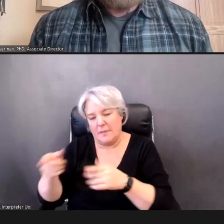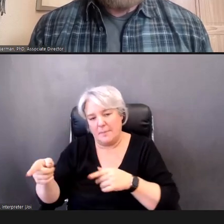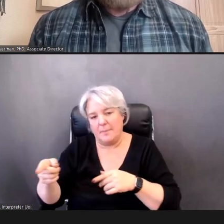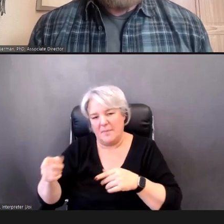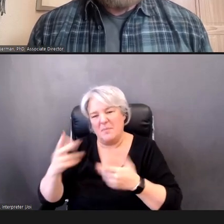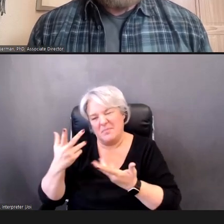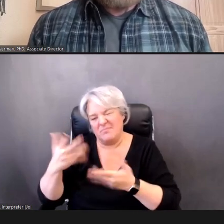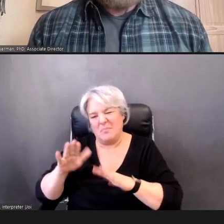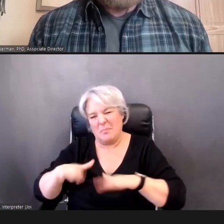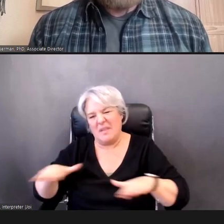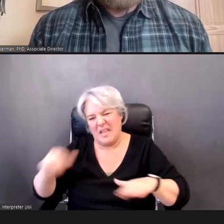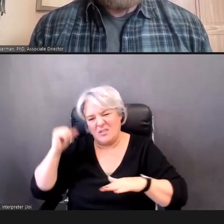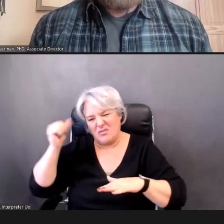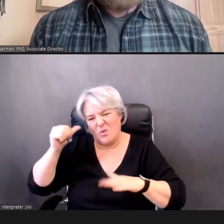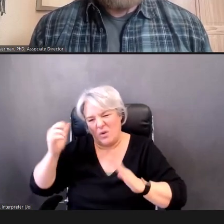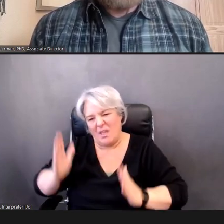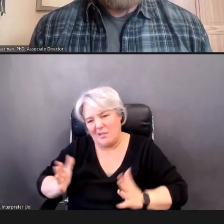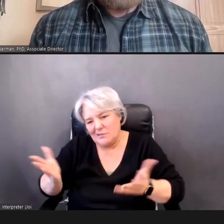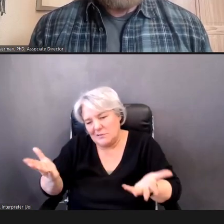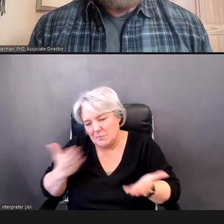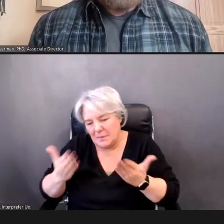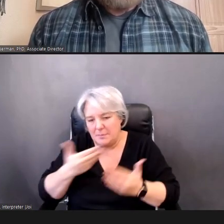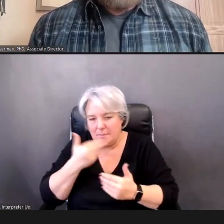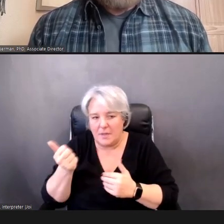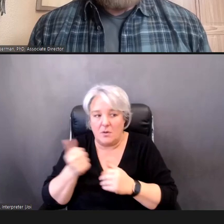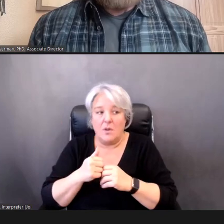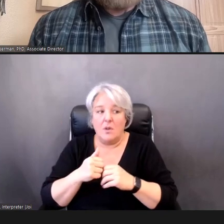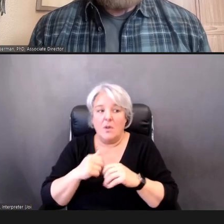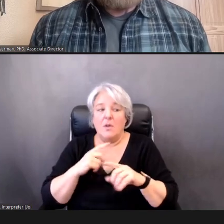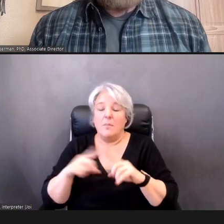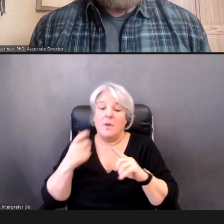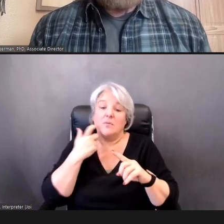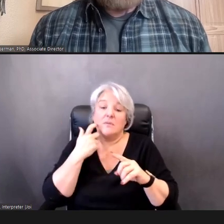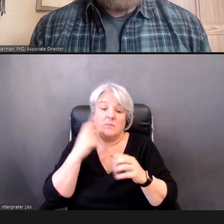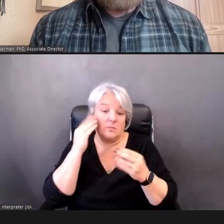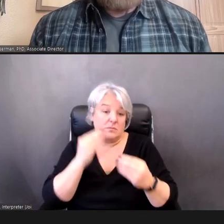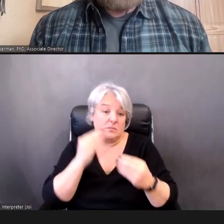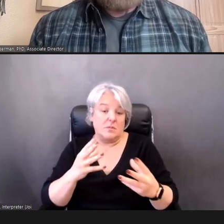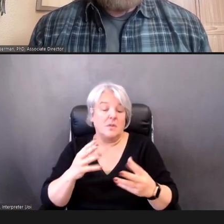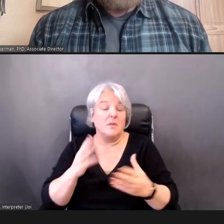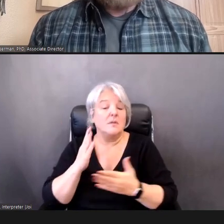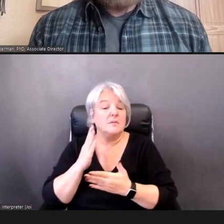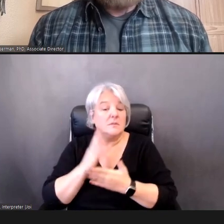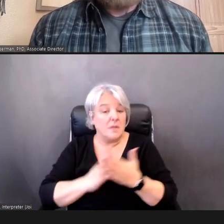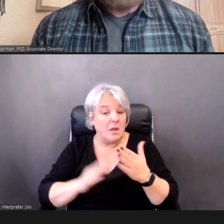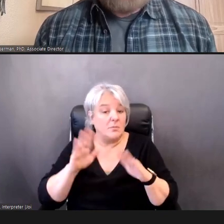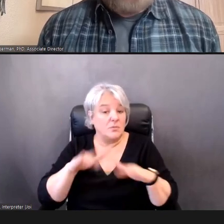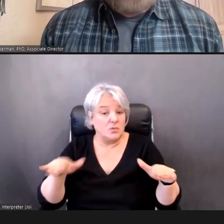So, as we said, earlier just remember that some children, who have hearing loss, could be the very ones that are most difficult